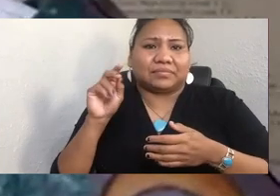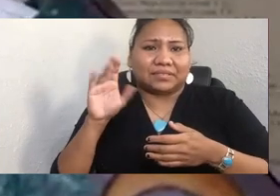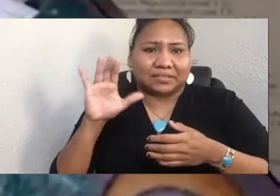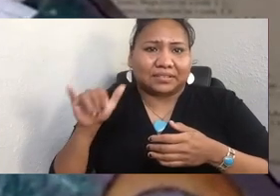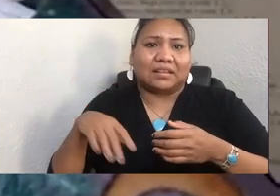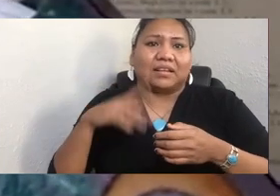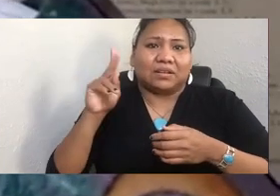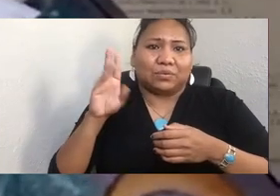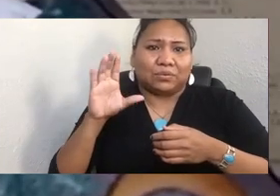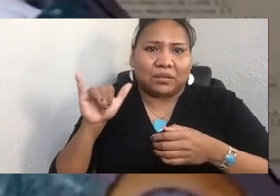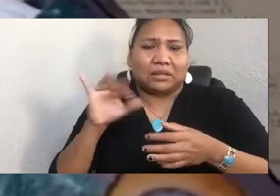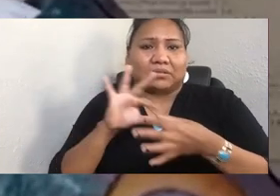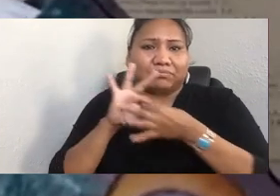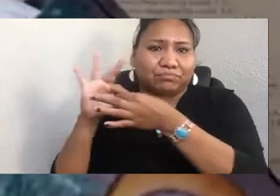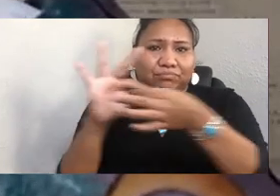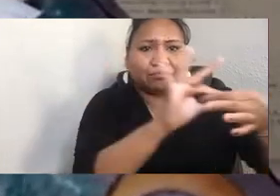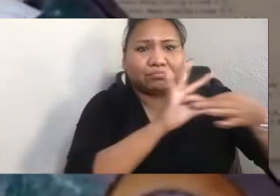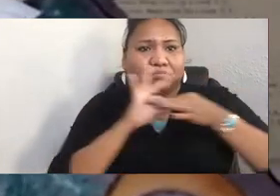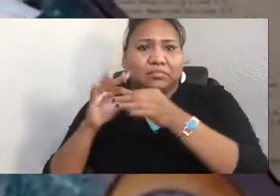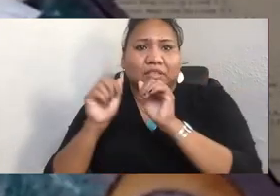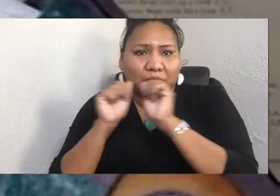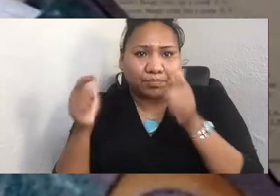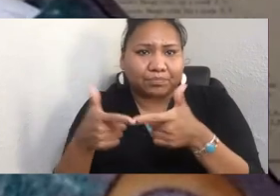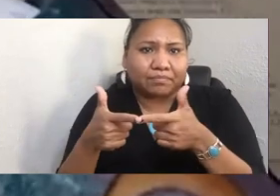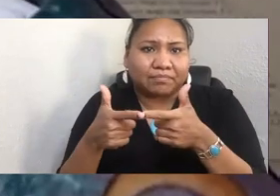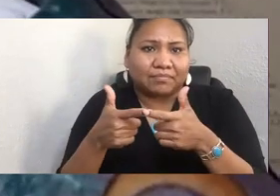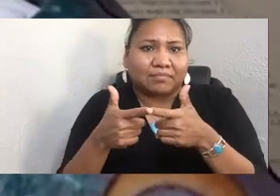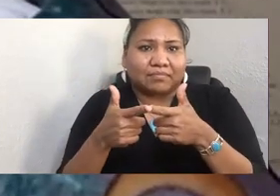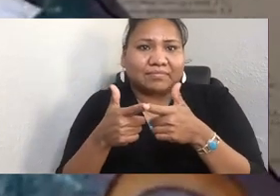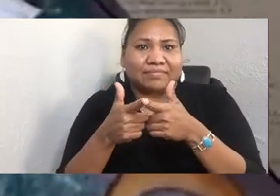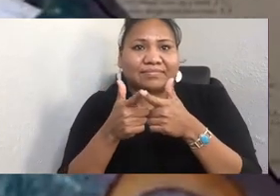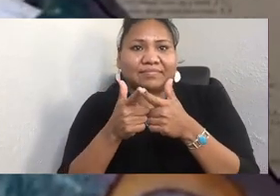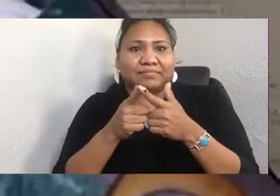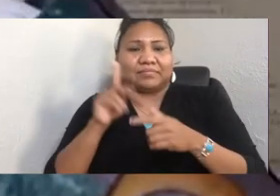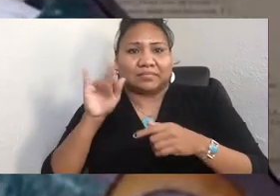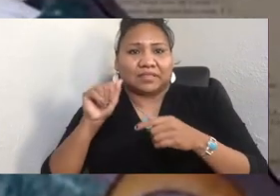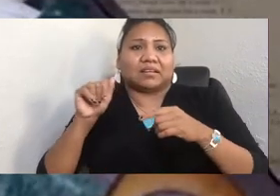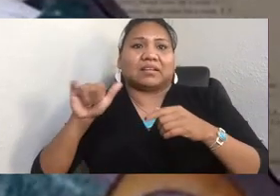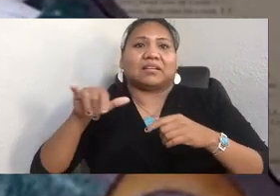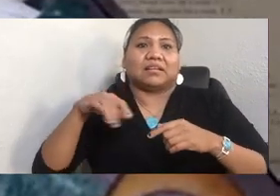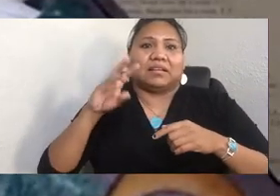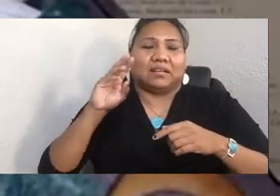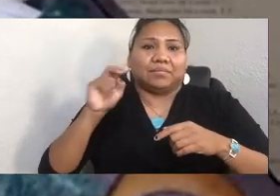of Grand Ronde, ,, Hualapai, Havasupai,